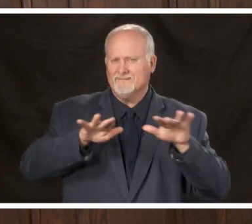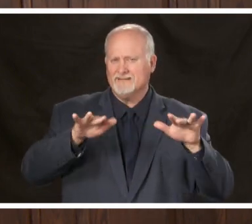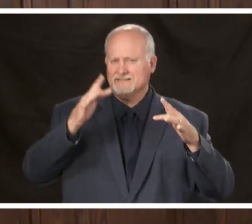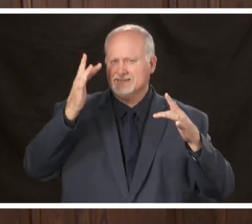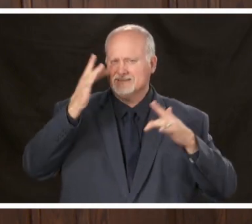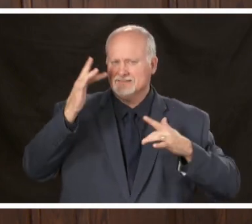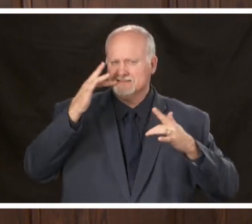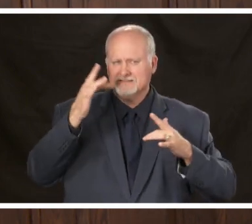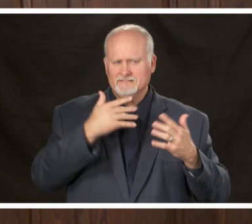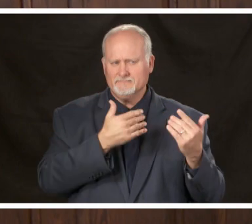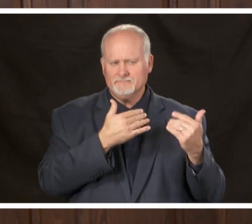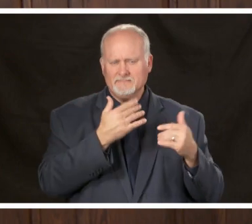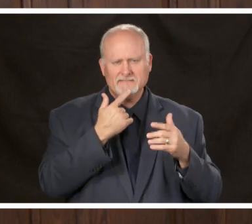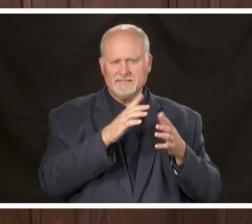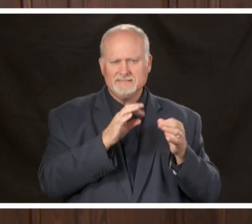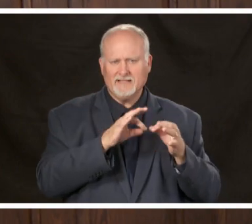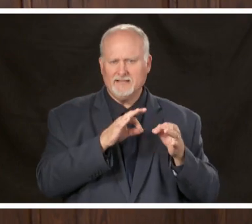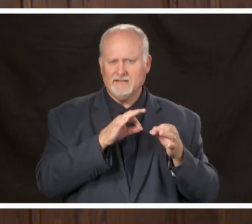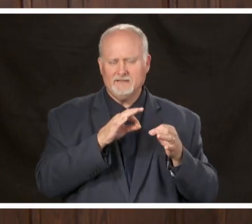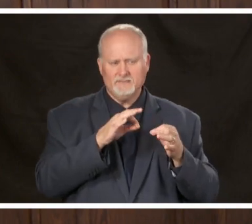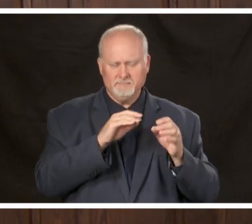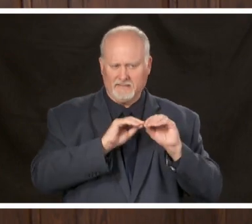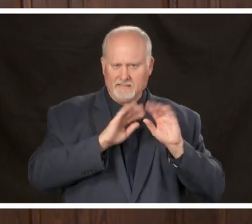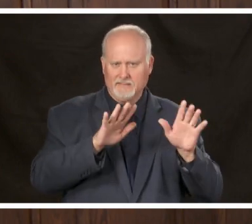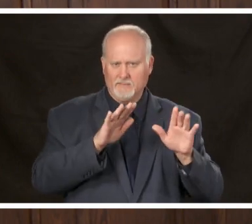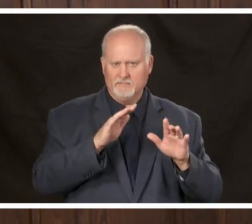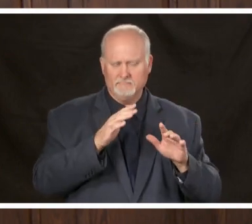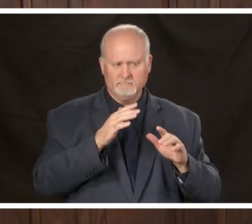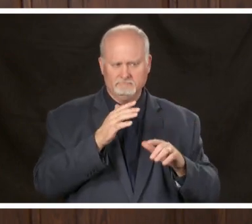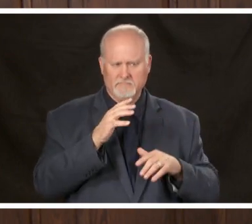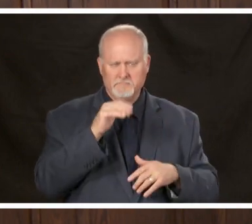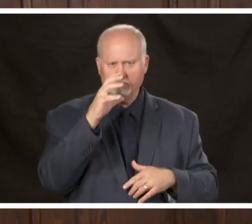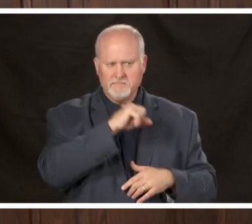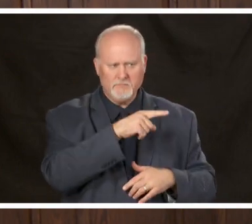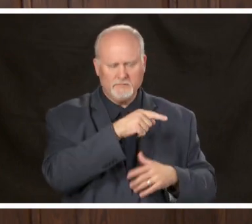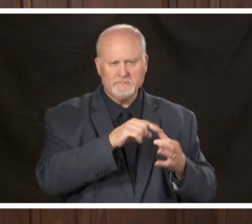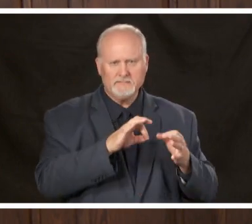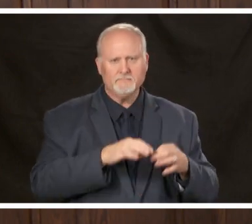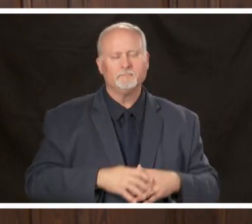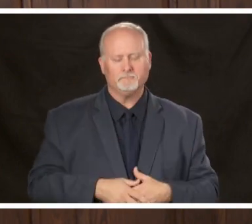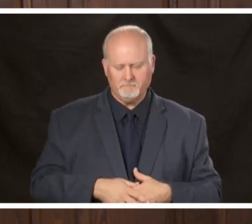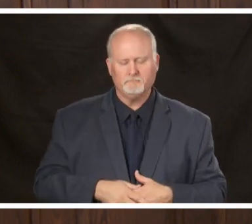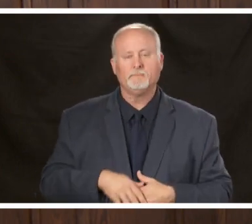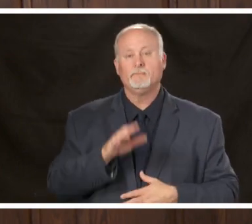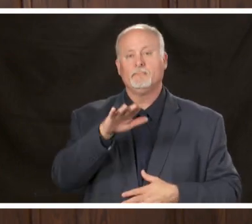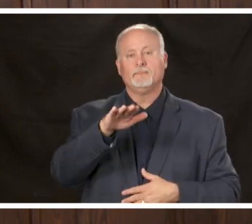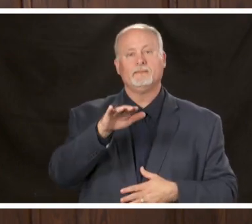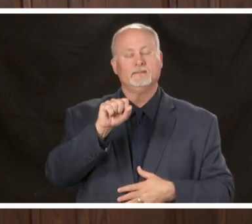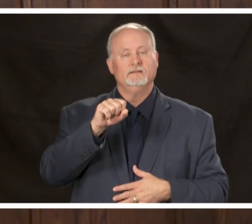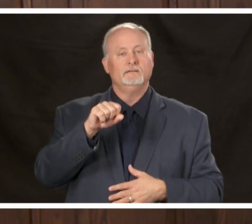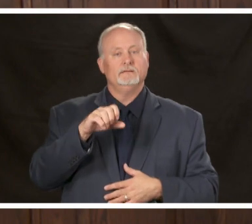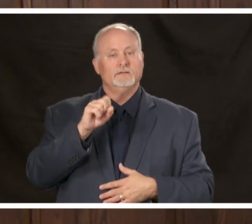just restate what you were talking about with that so we make sure we have the correct information yeah sure this is just collaborative